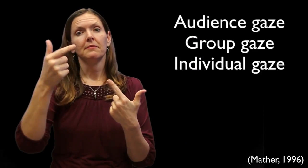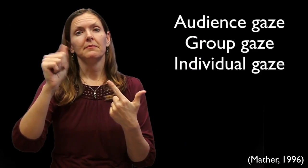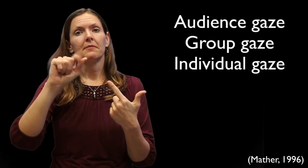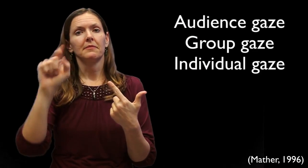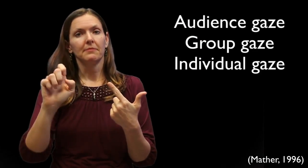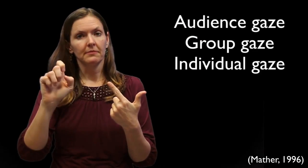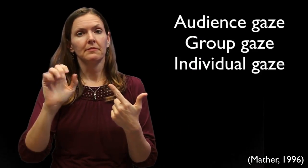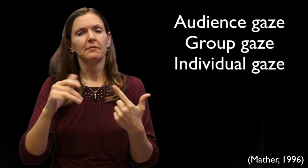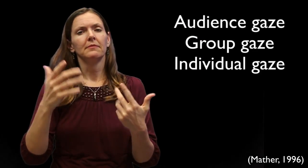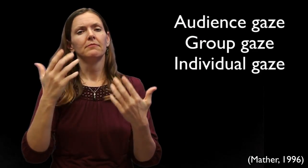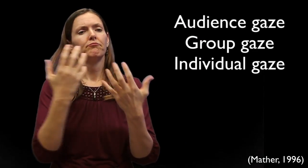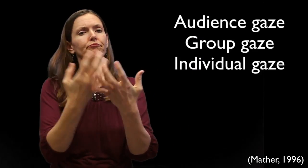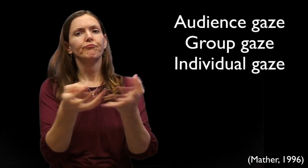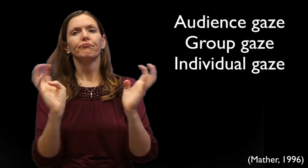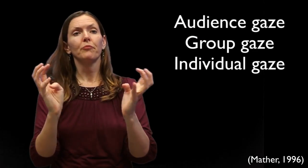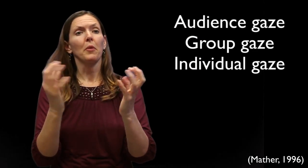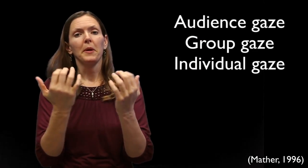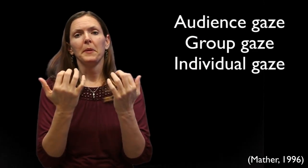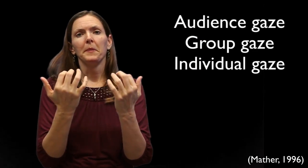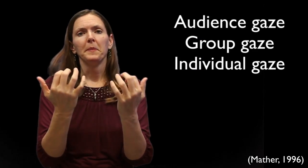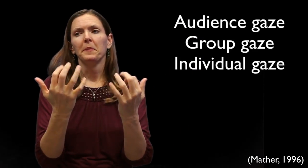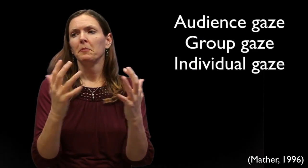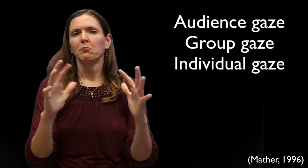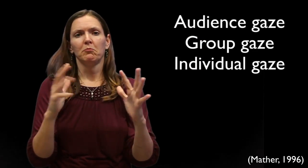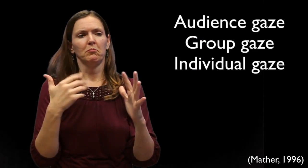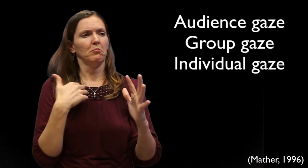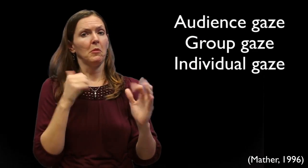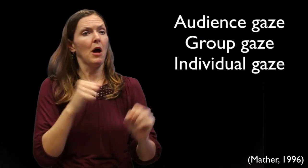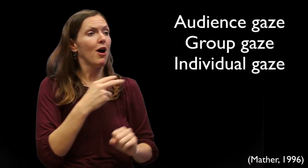also signed as g-gaze. This is for smaller groups and audiences in a semi-circle. The presenter uses the